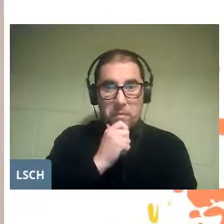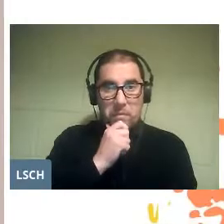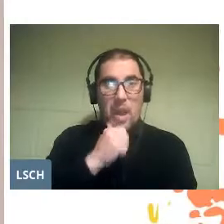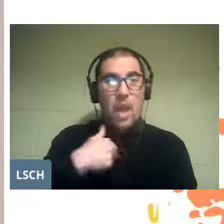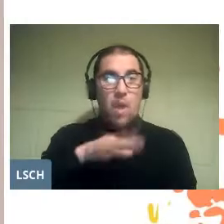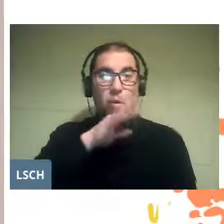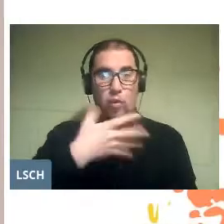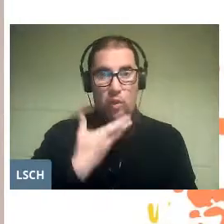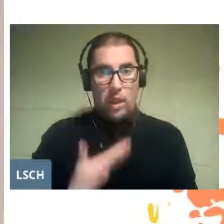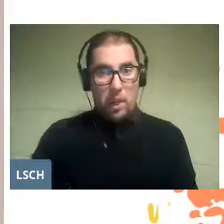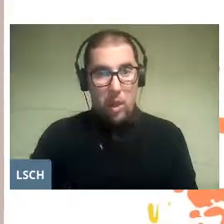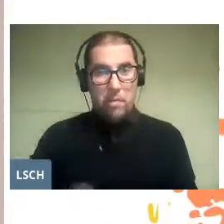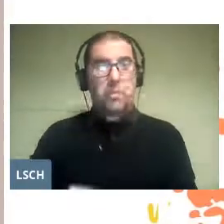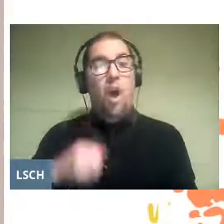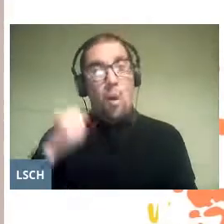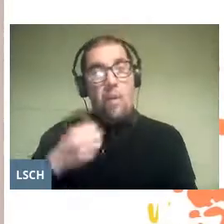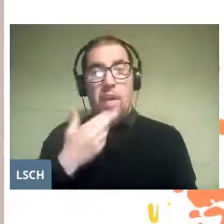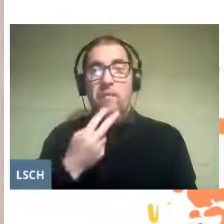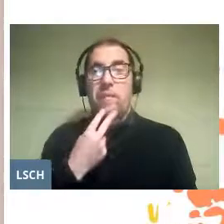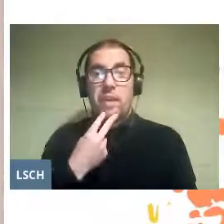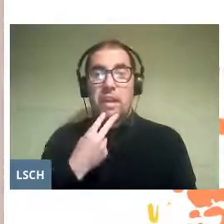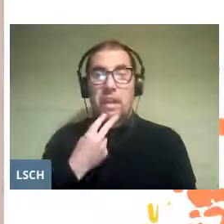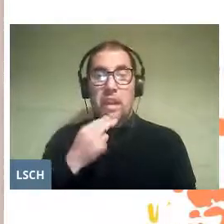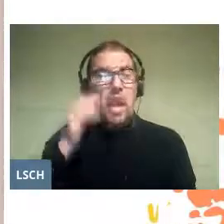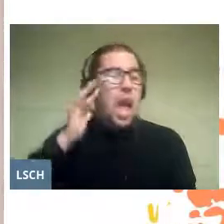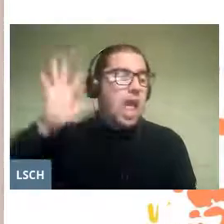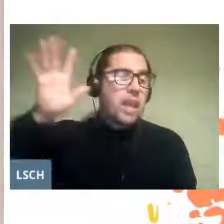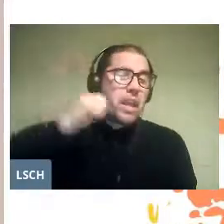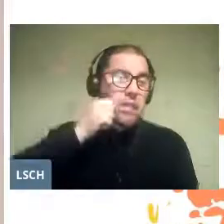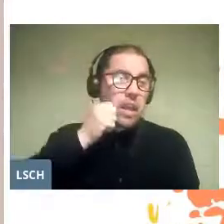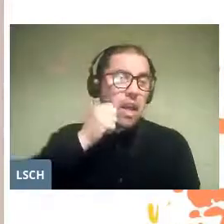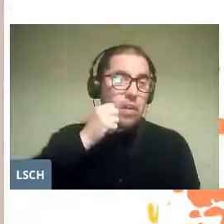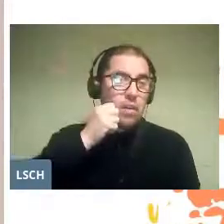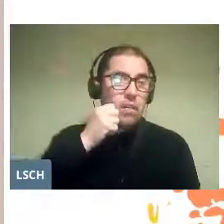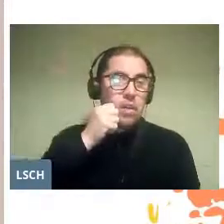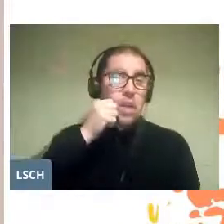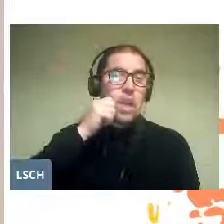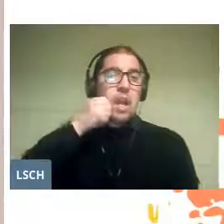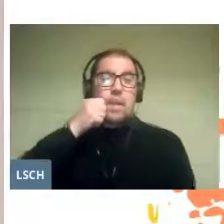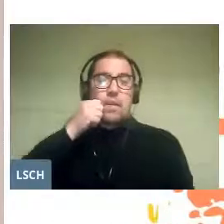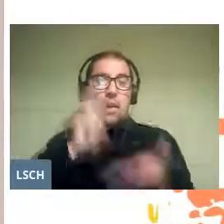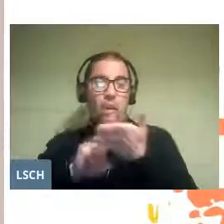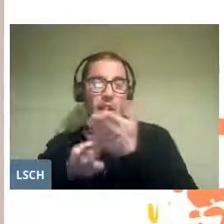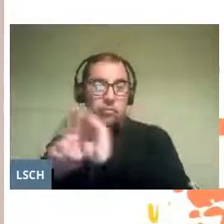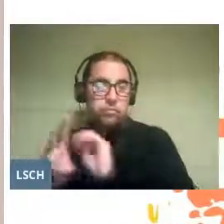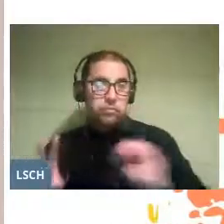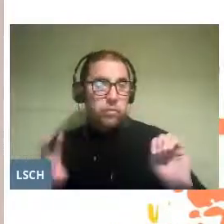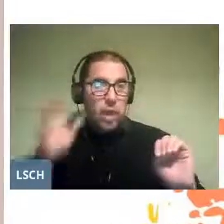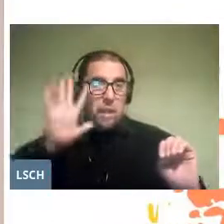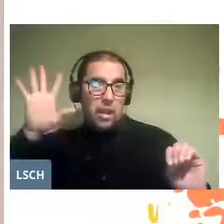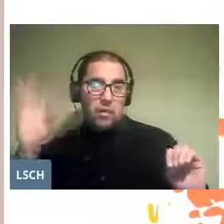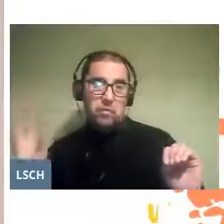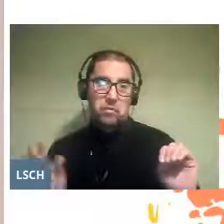the ability to live the metaphor, shifting the meaning of their own subjectivity